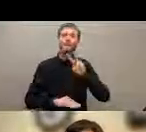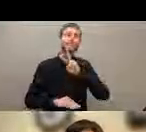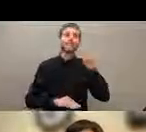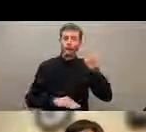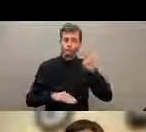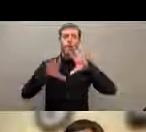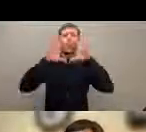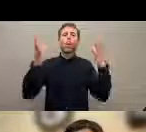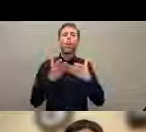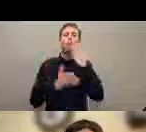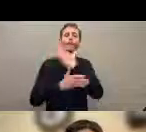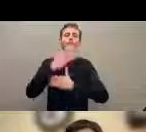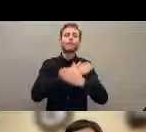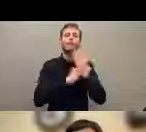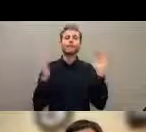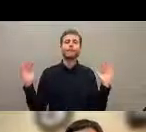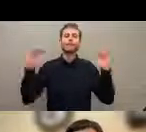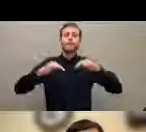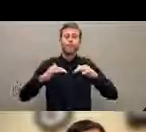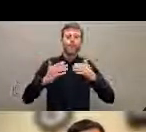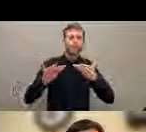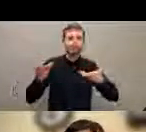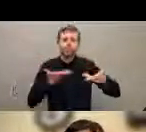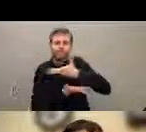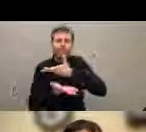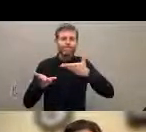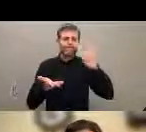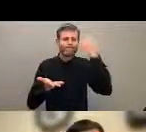Disability Summit highlighting the impact of COVID-19 especially on